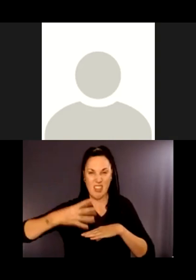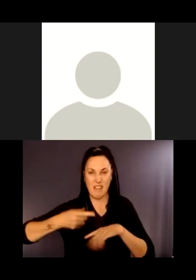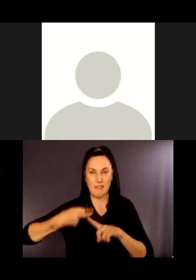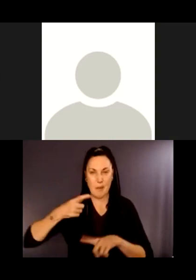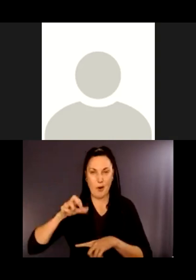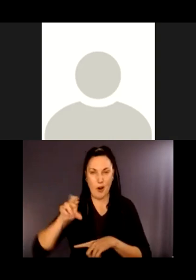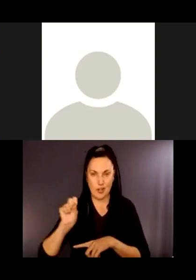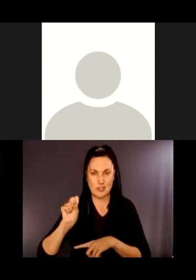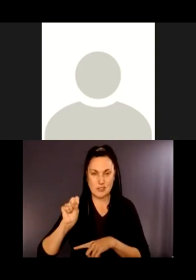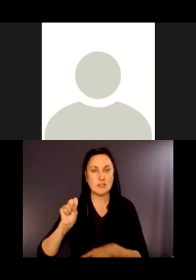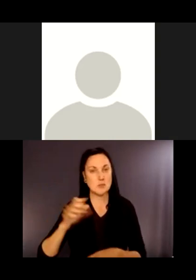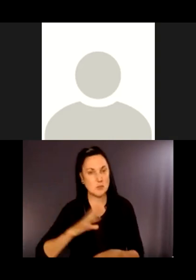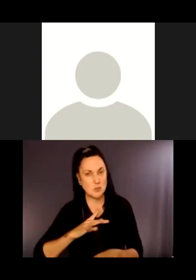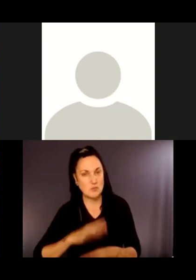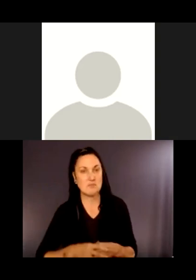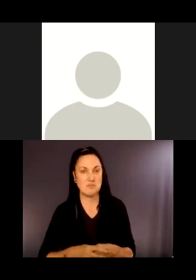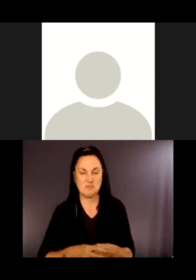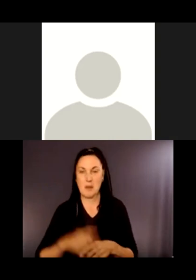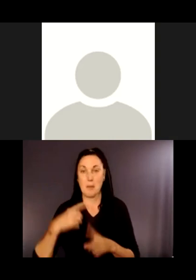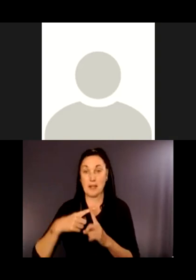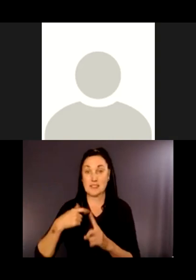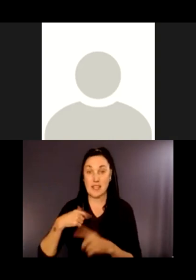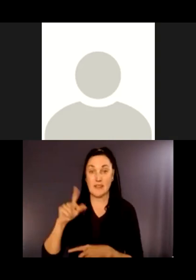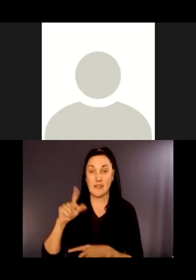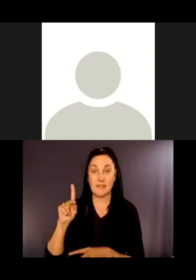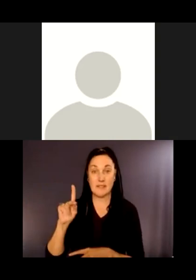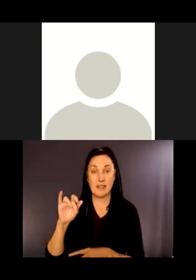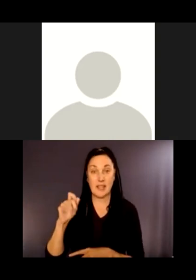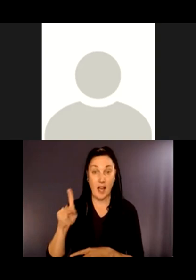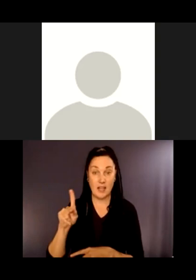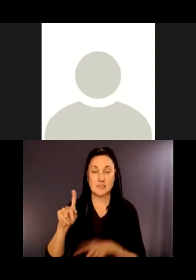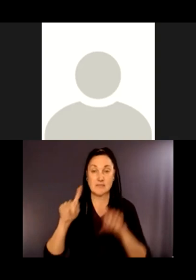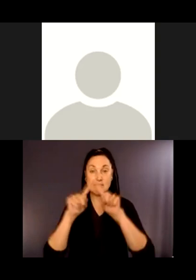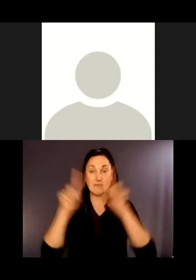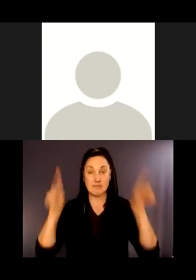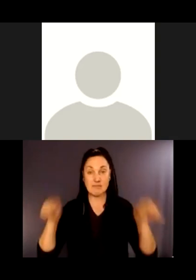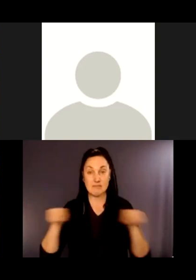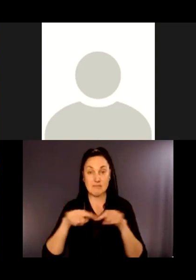There's seating. There's a lot more going on at this trailhead after they restored it.